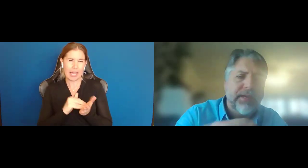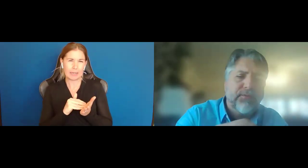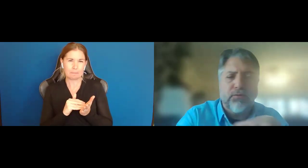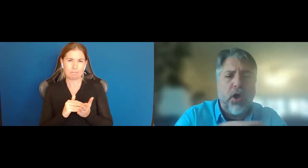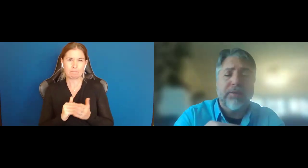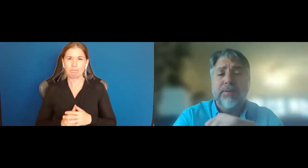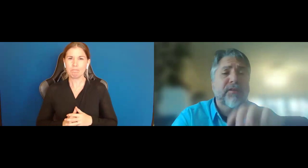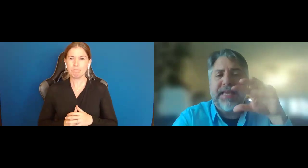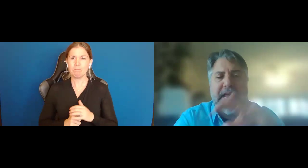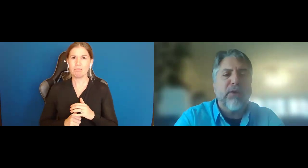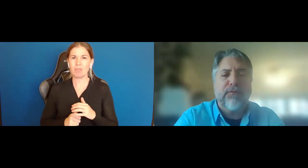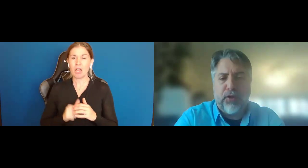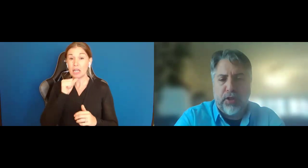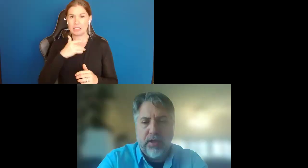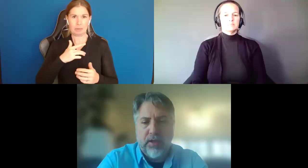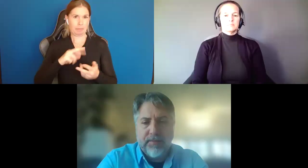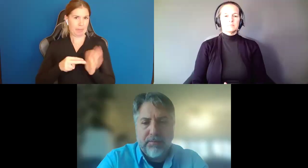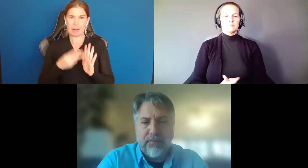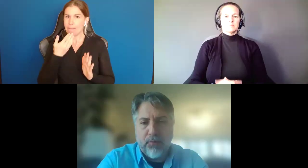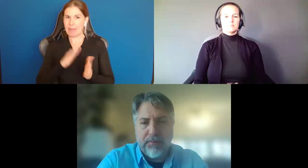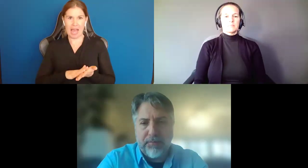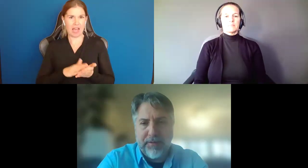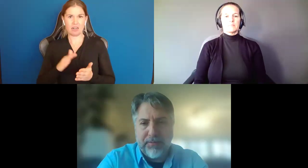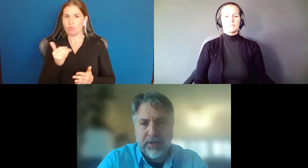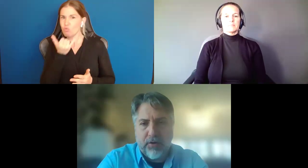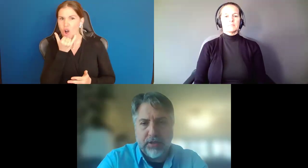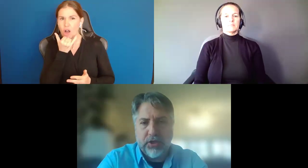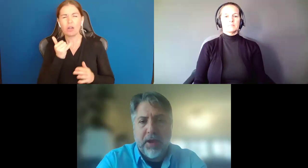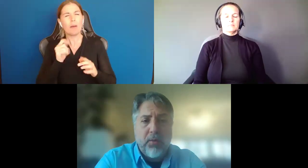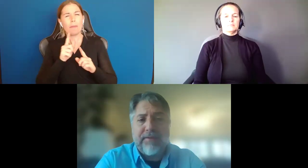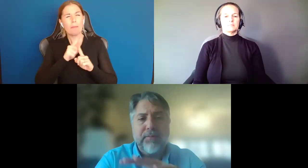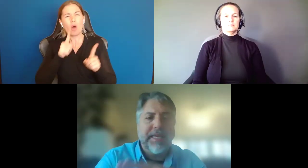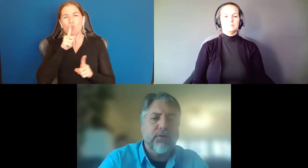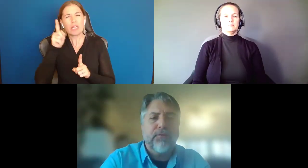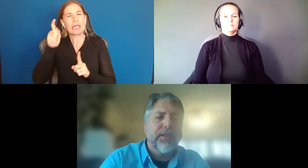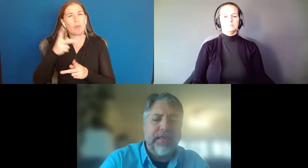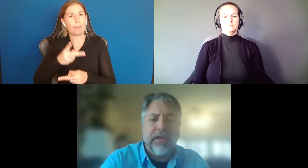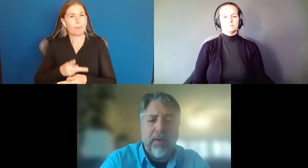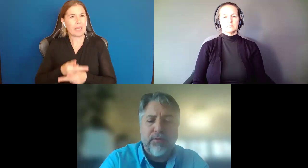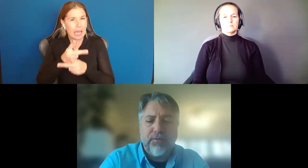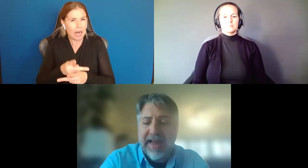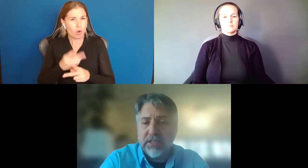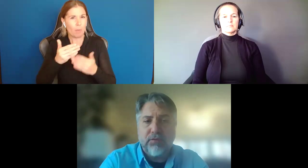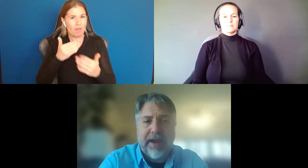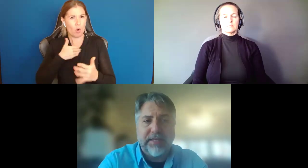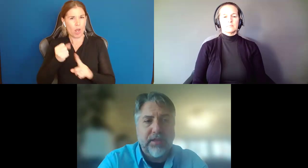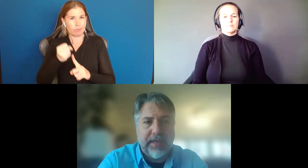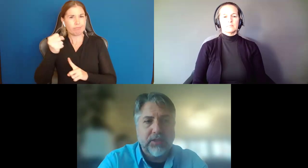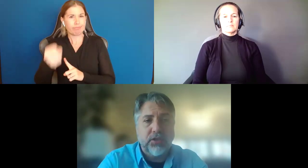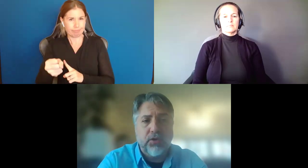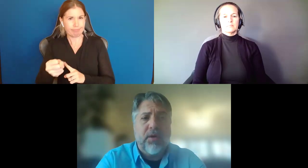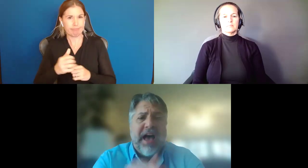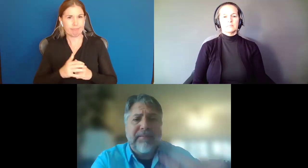evil or wrong, it means you have to be careful before we put people in guardianship. It have to be careful and think if that's the right thing to do.